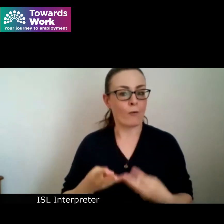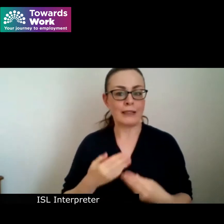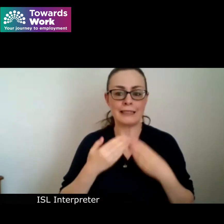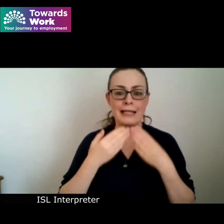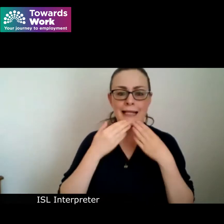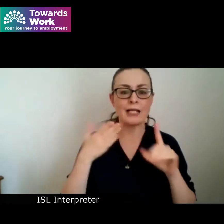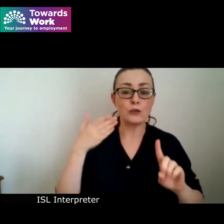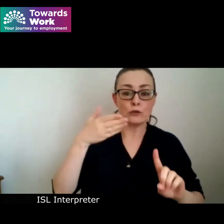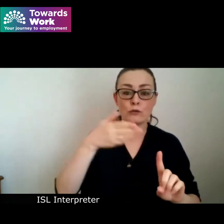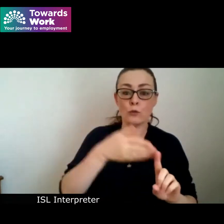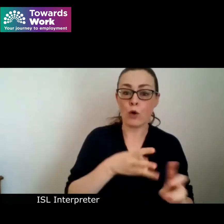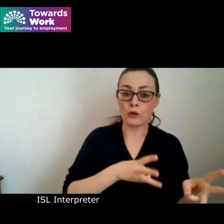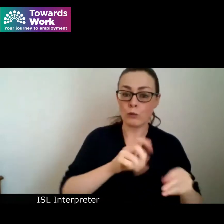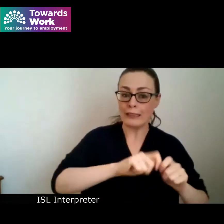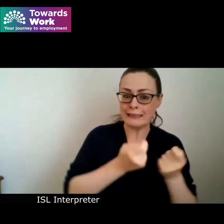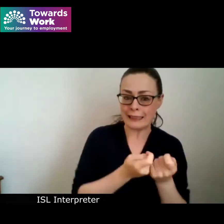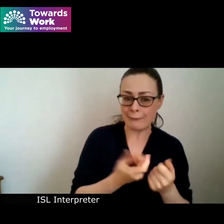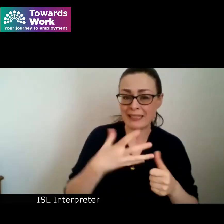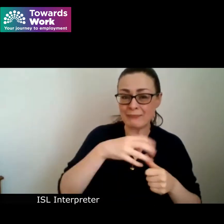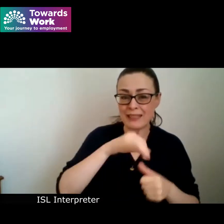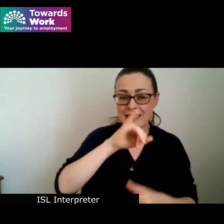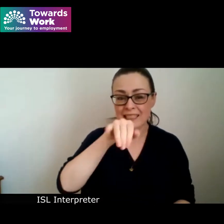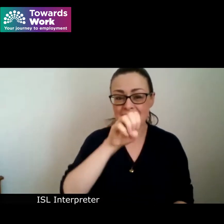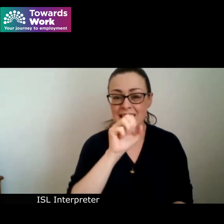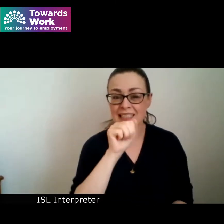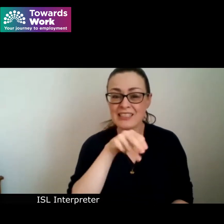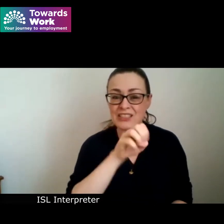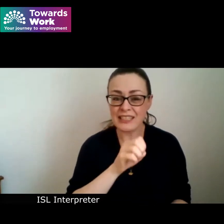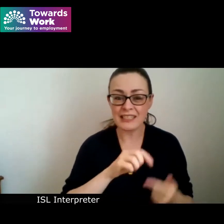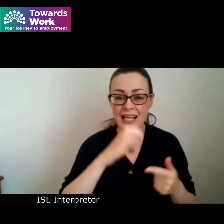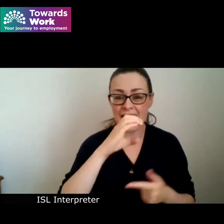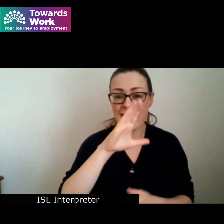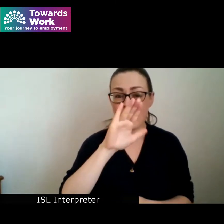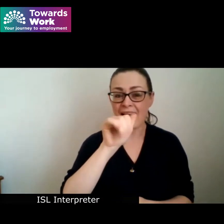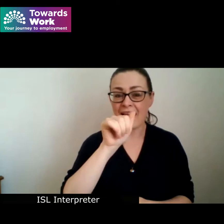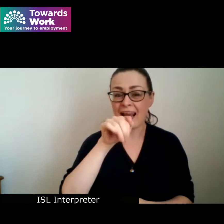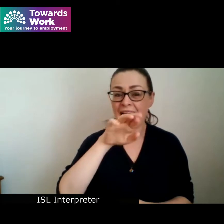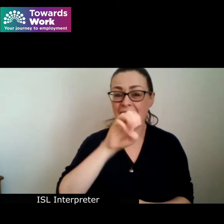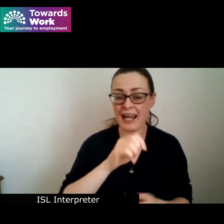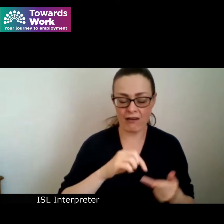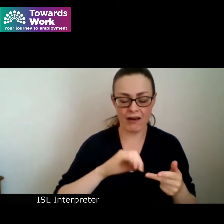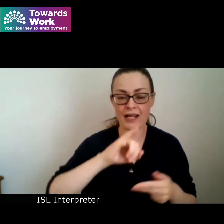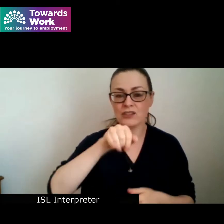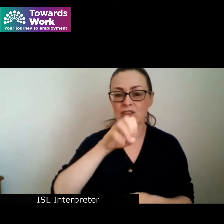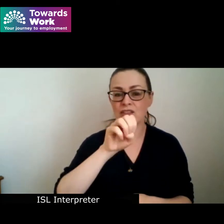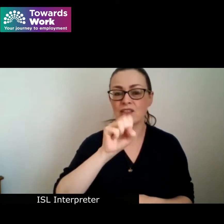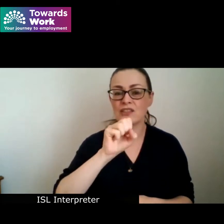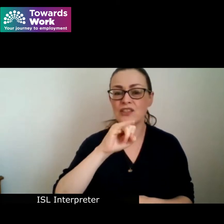team particularly Jeanne McDonagh Claire Hayes and Jessica Reid for undertaking and this project